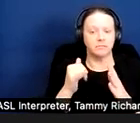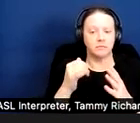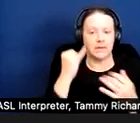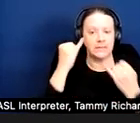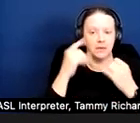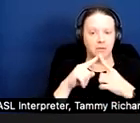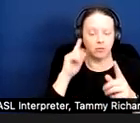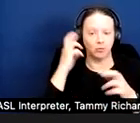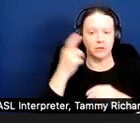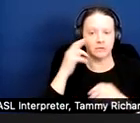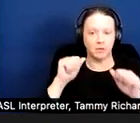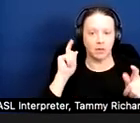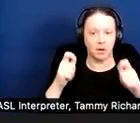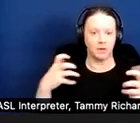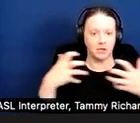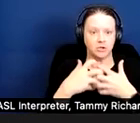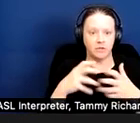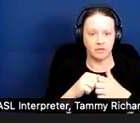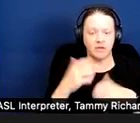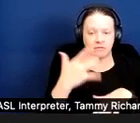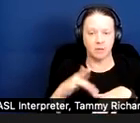are available to people with hoarding behaviors.